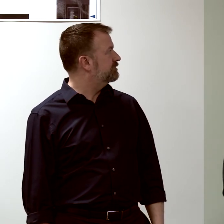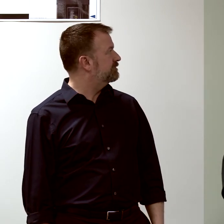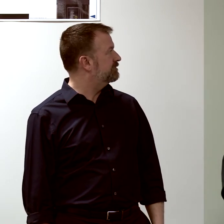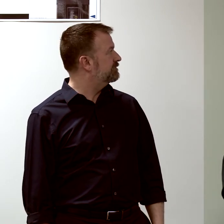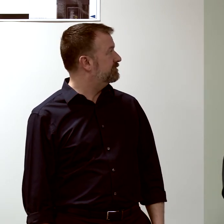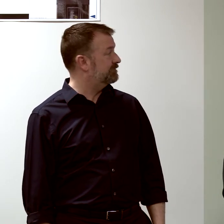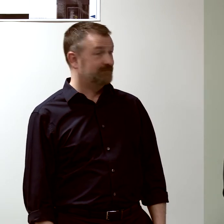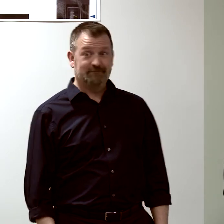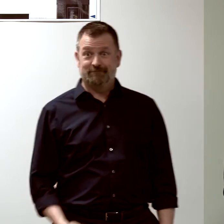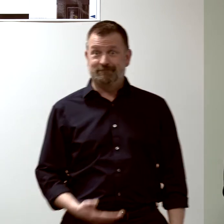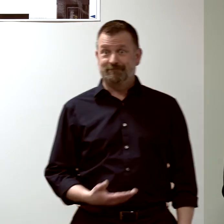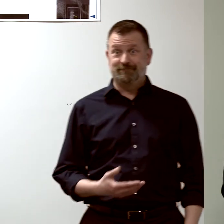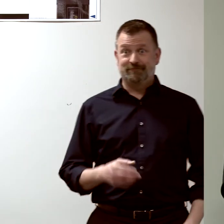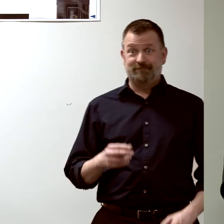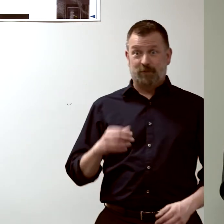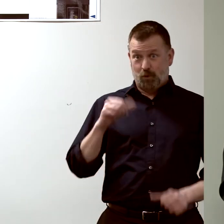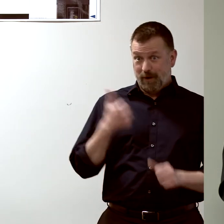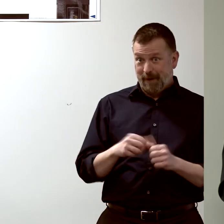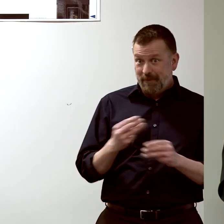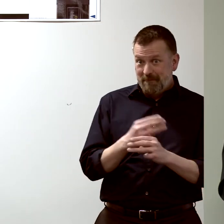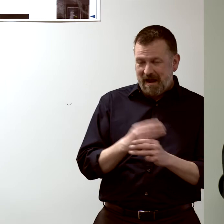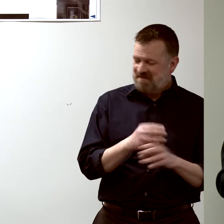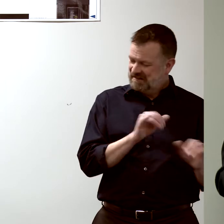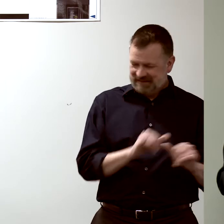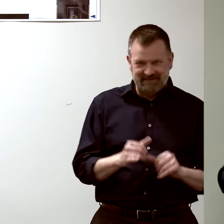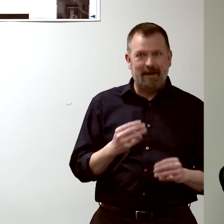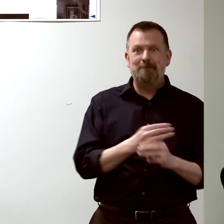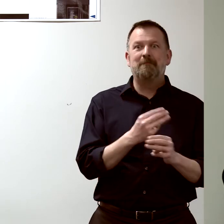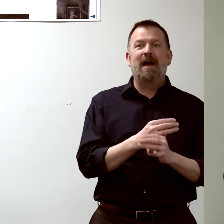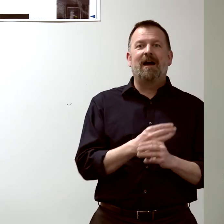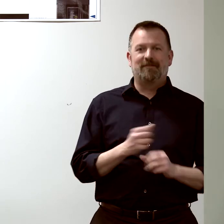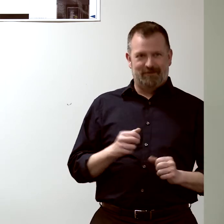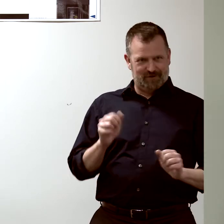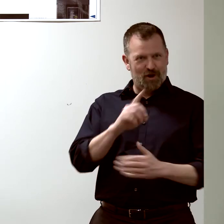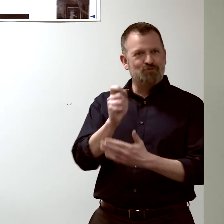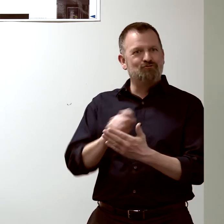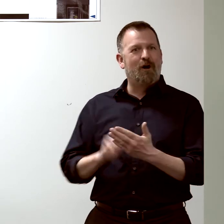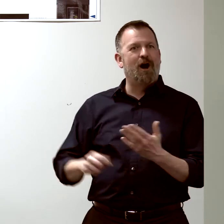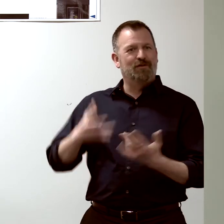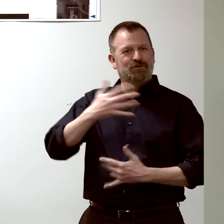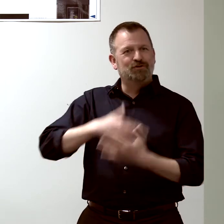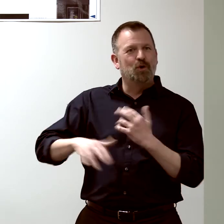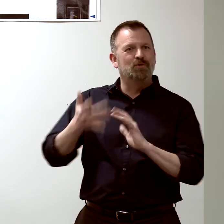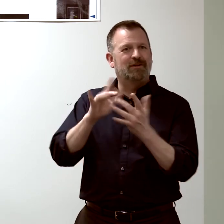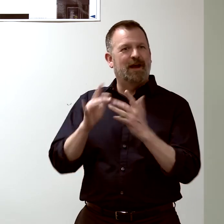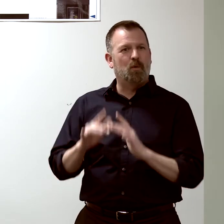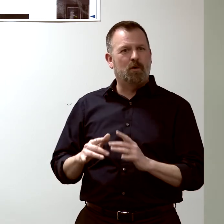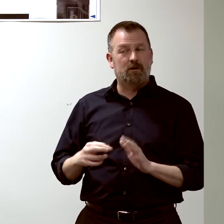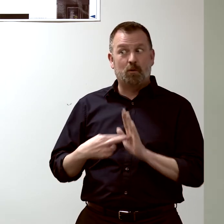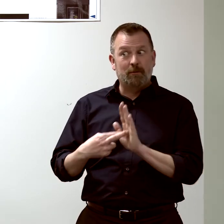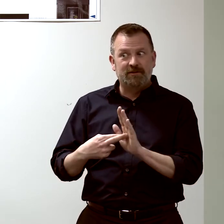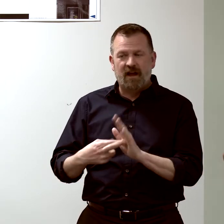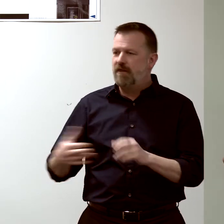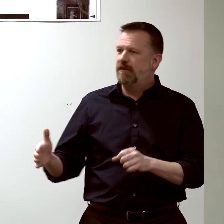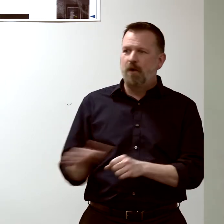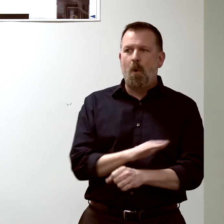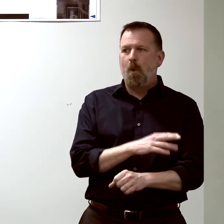you can draw a social network diagram that represents the entire hospital.